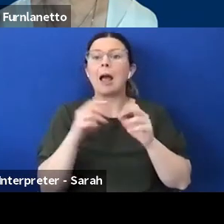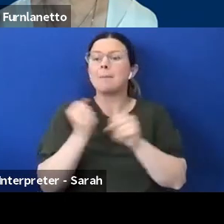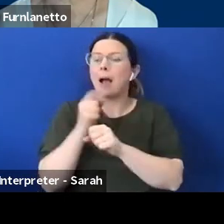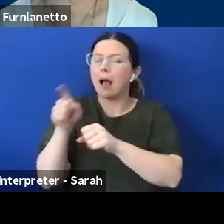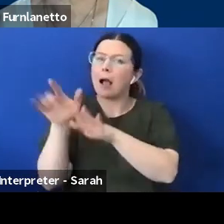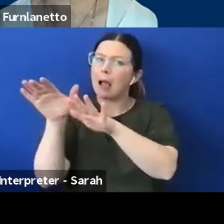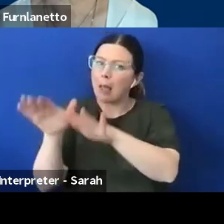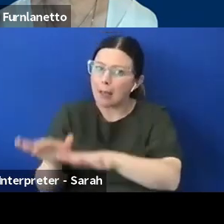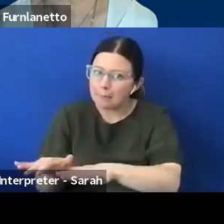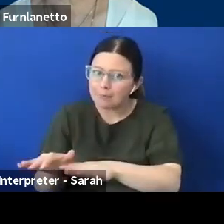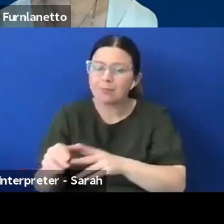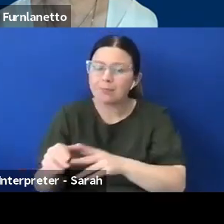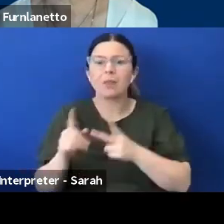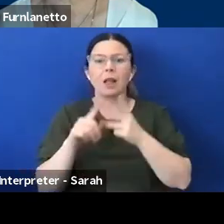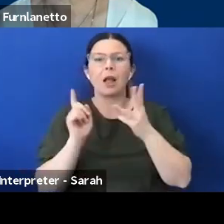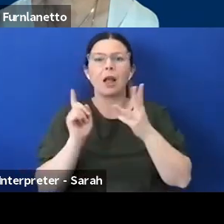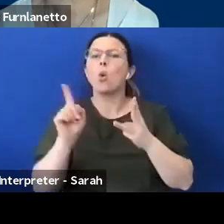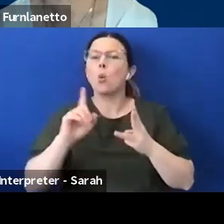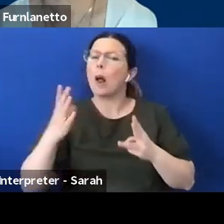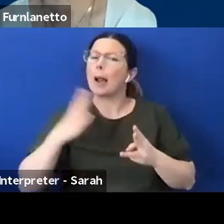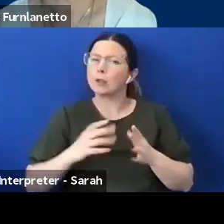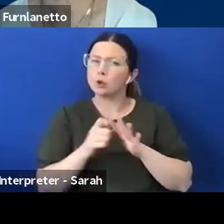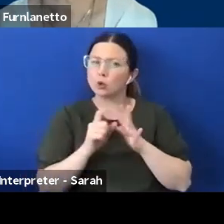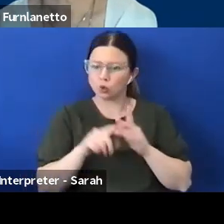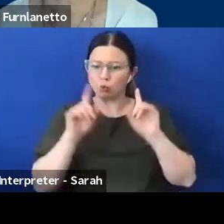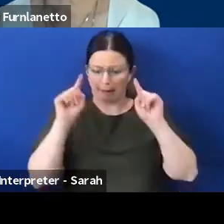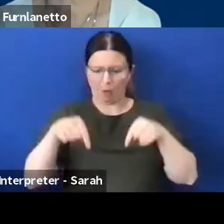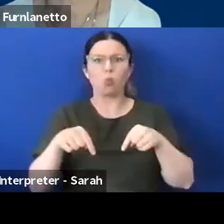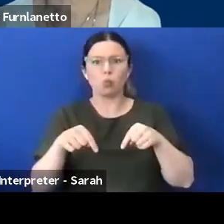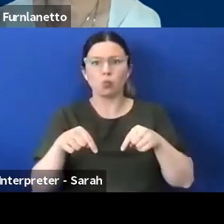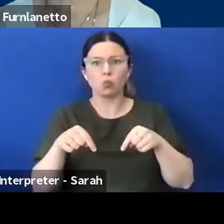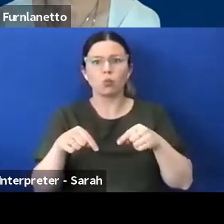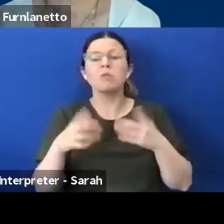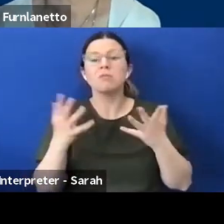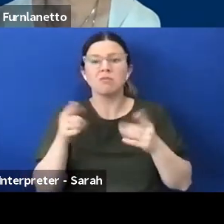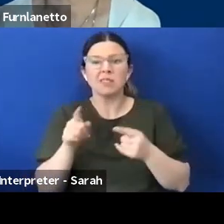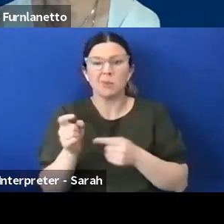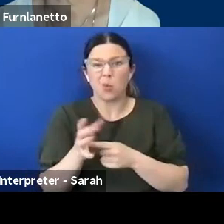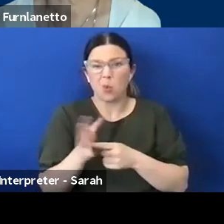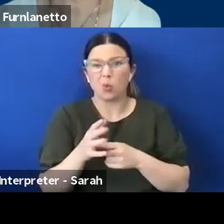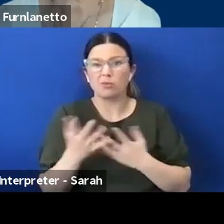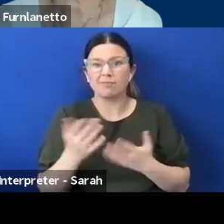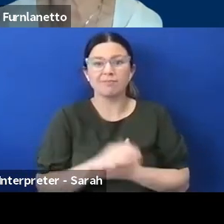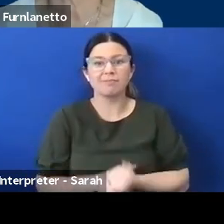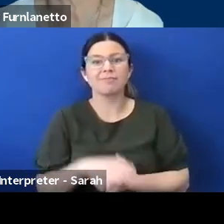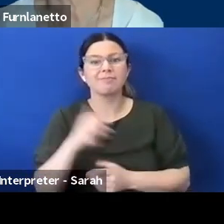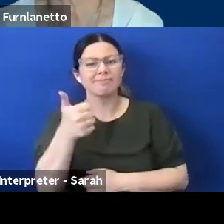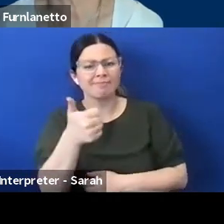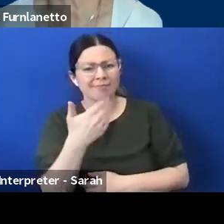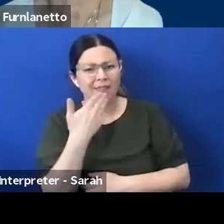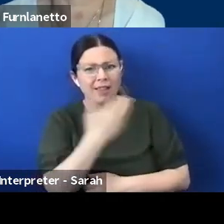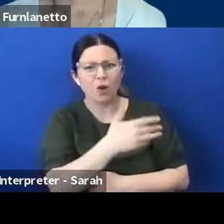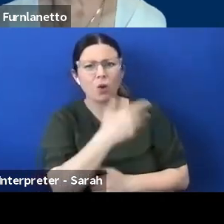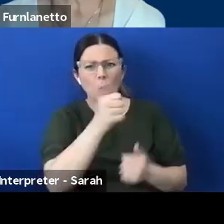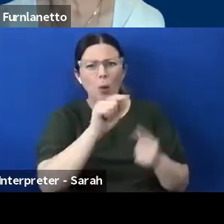needs to be done right now i think is really important thanks great points there um morris how